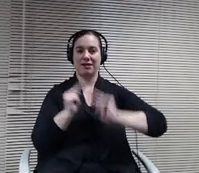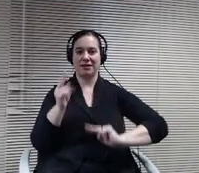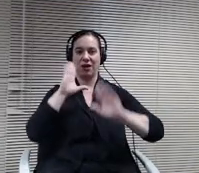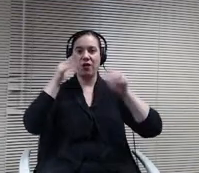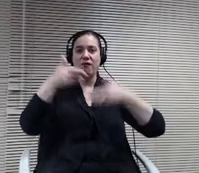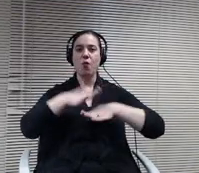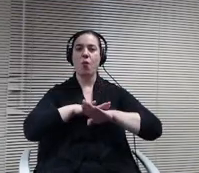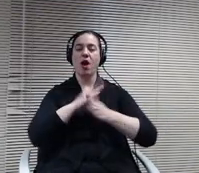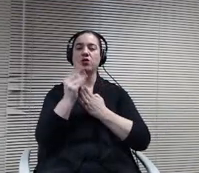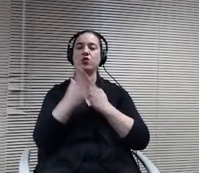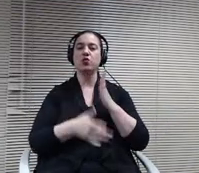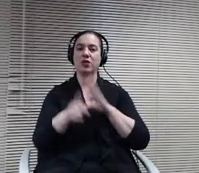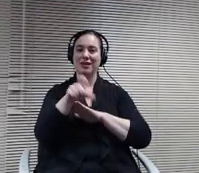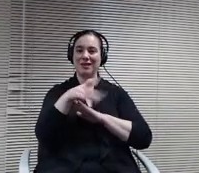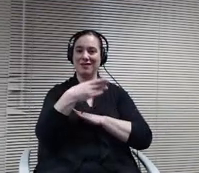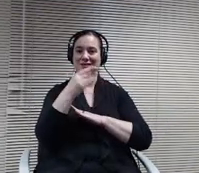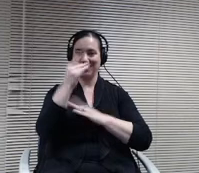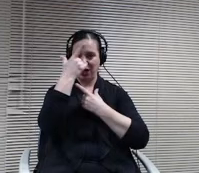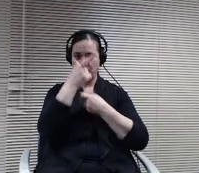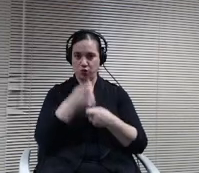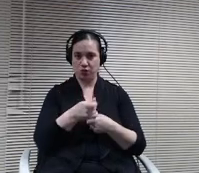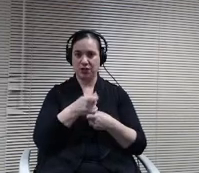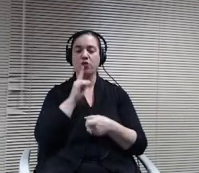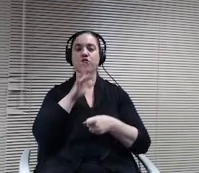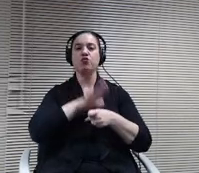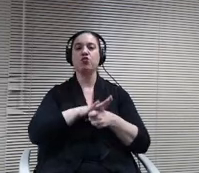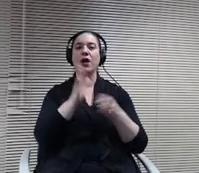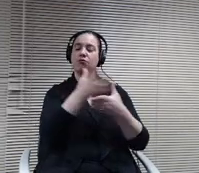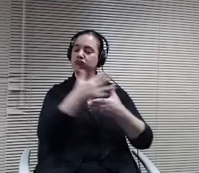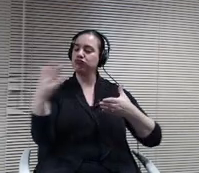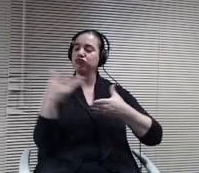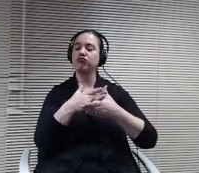sharing a wide range of opportunities for students to pursue their hopes and dreams.